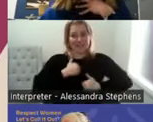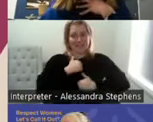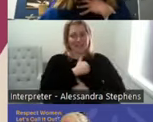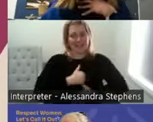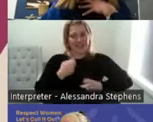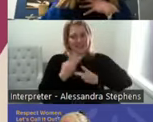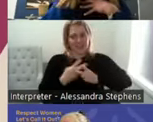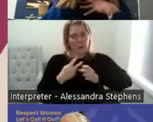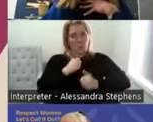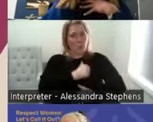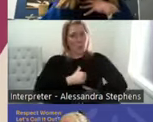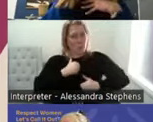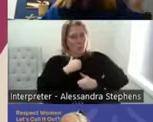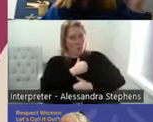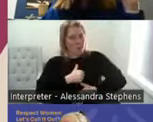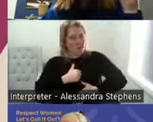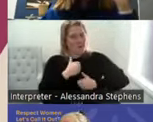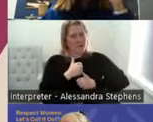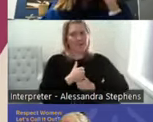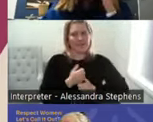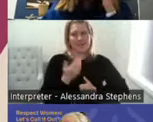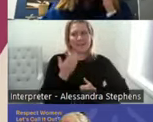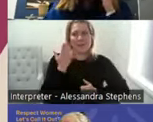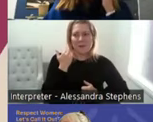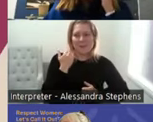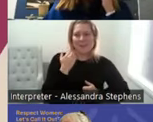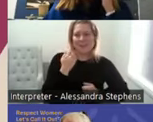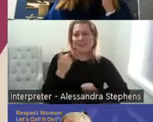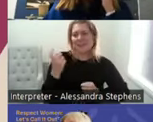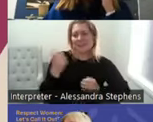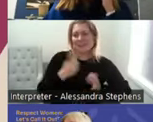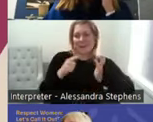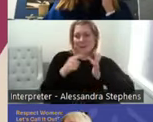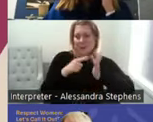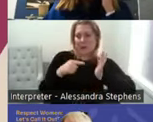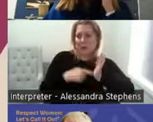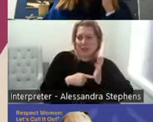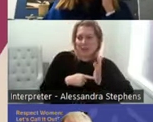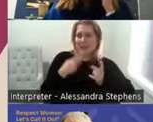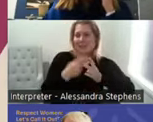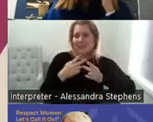we get brought in often as OTs or sexual health people about when there's problems